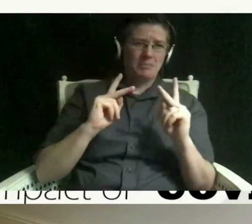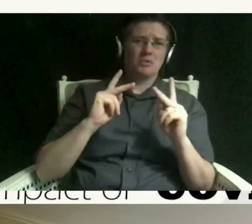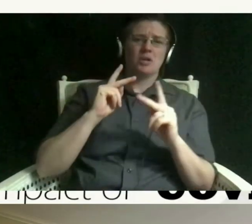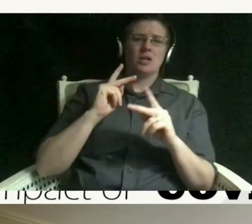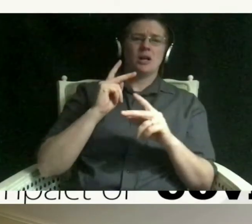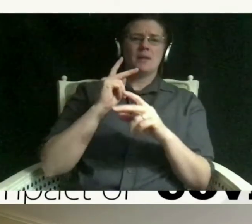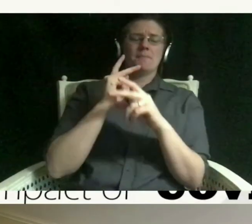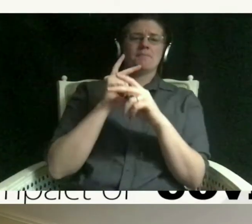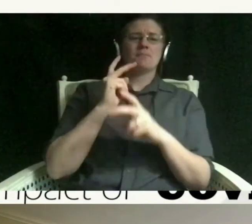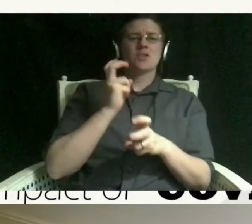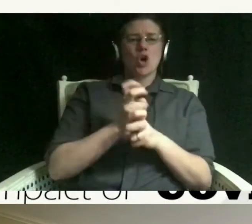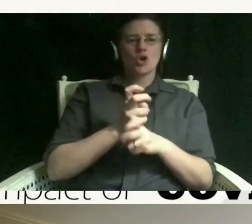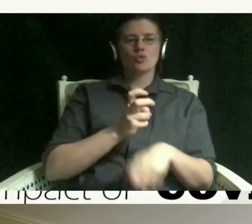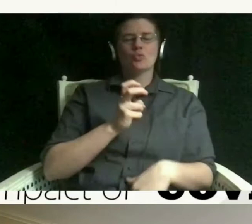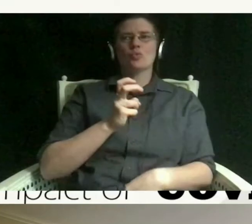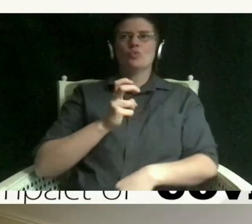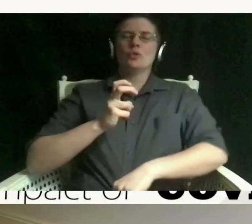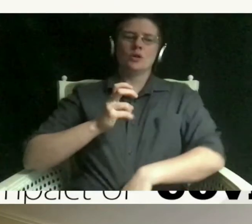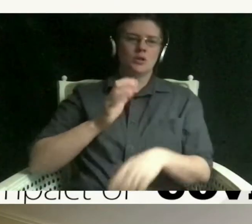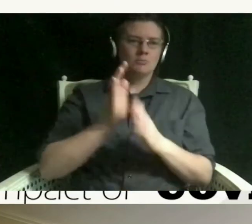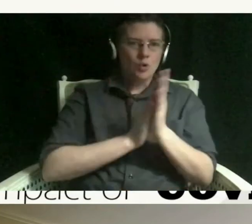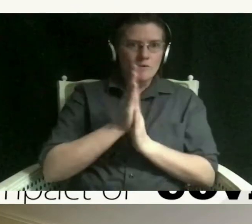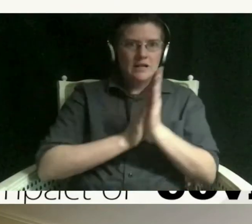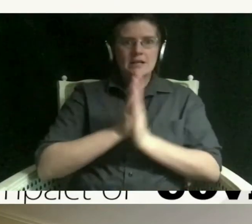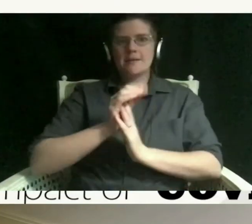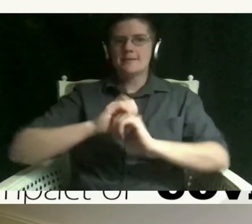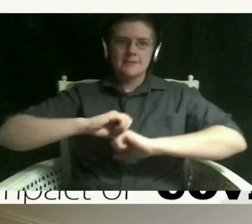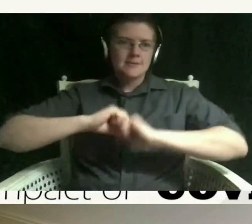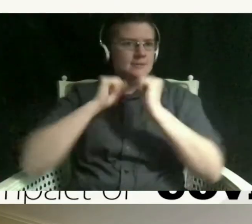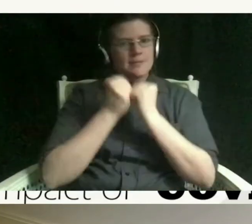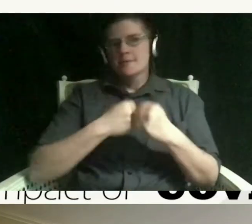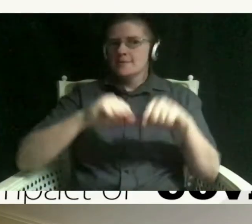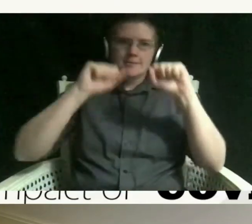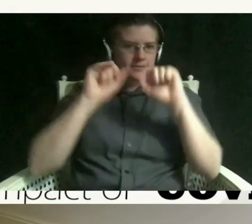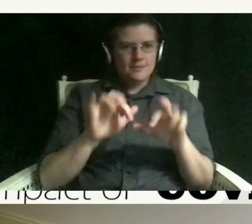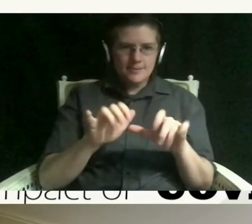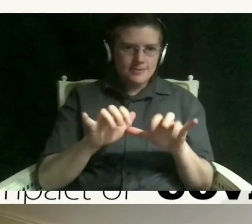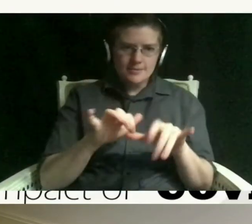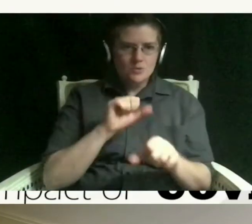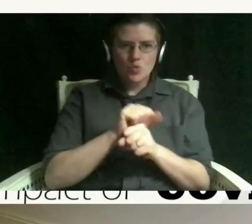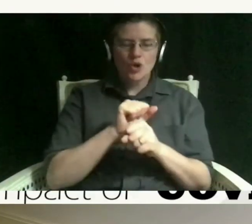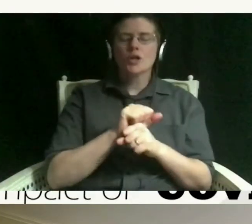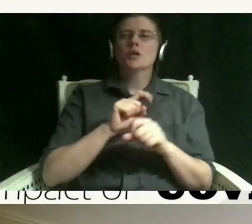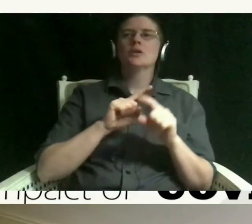buckle down and do their work um and so she said she just felt really angry that she kind of had